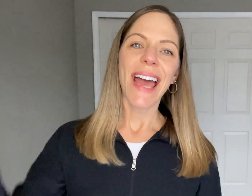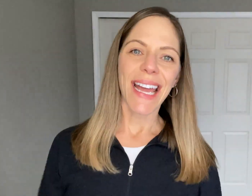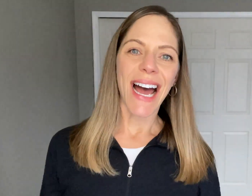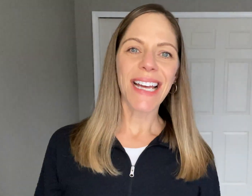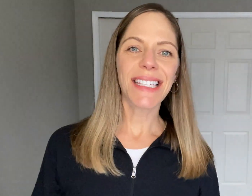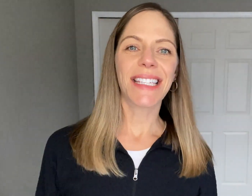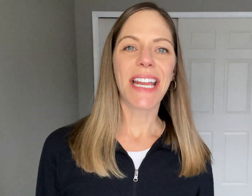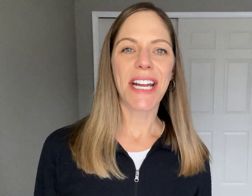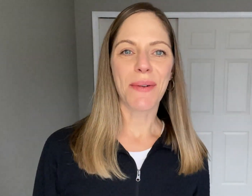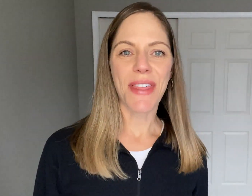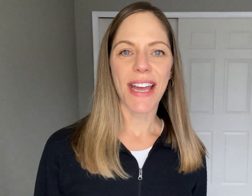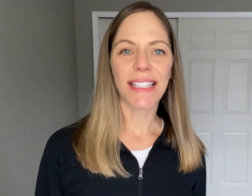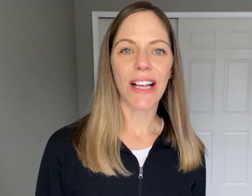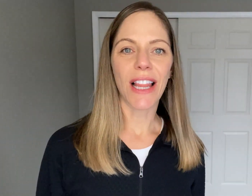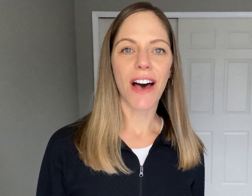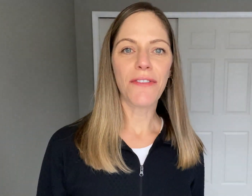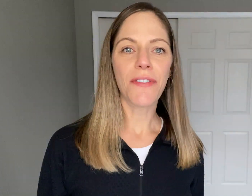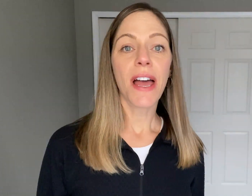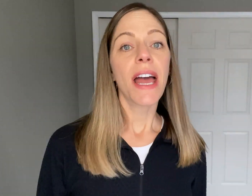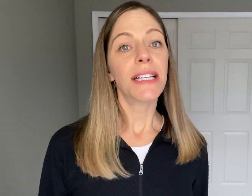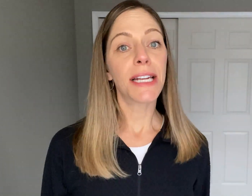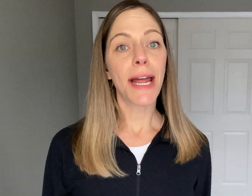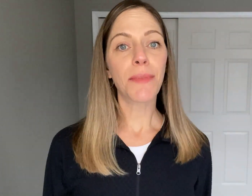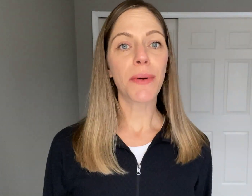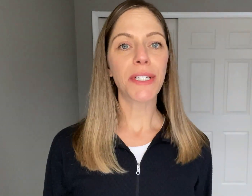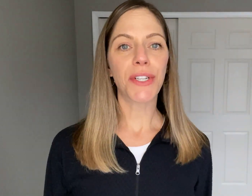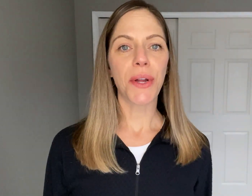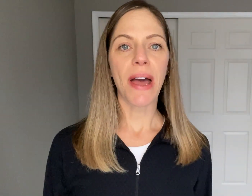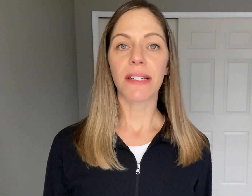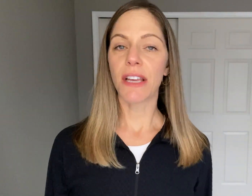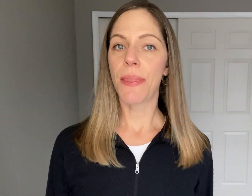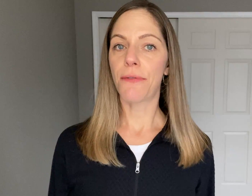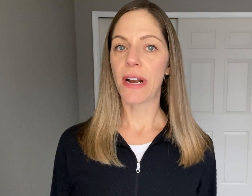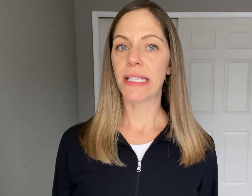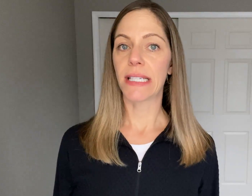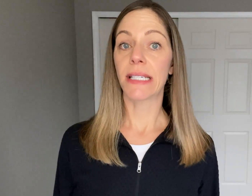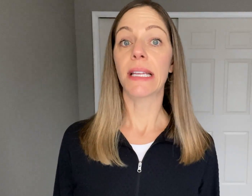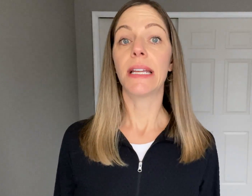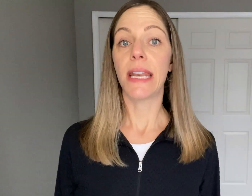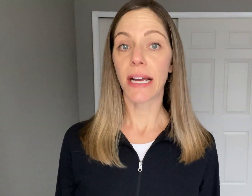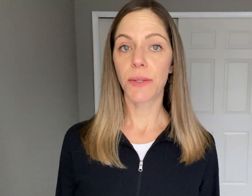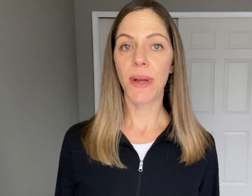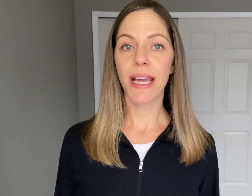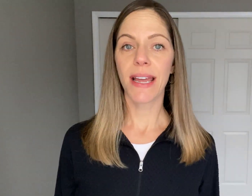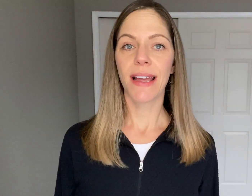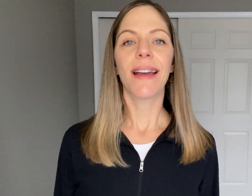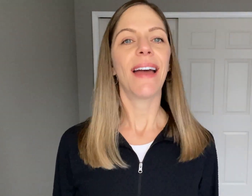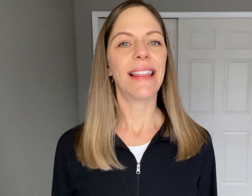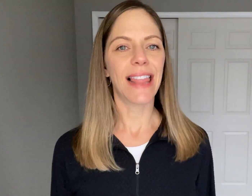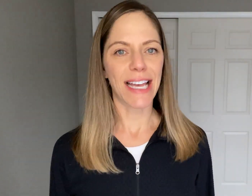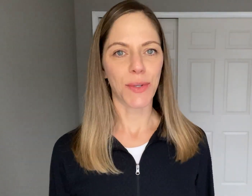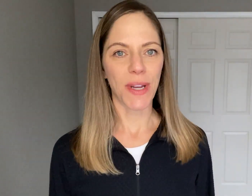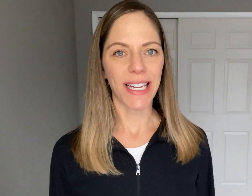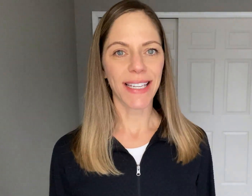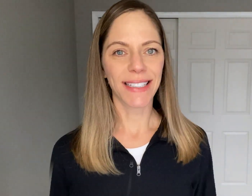Hey guys Dana here with ASL LOVE and today I'm going to show you how to sign the phrases: "Next week" and "Last week."